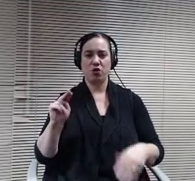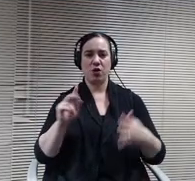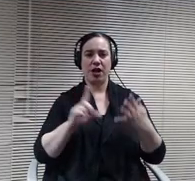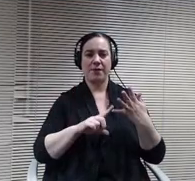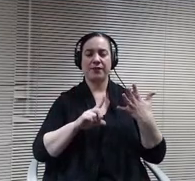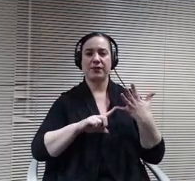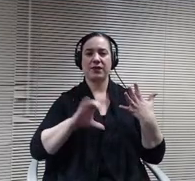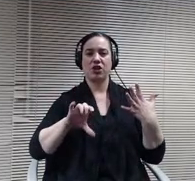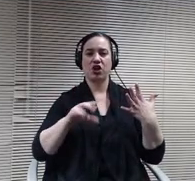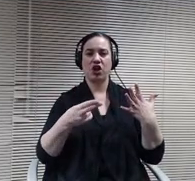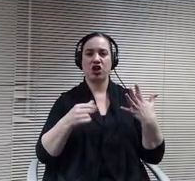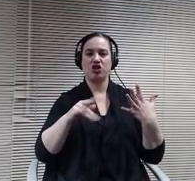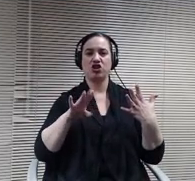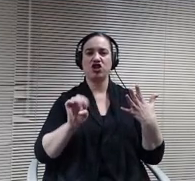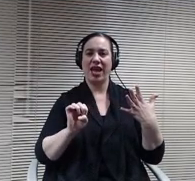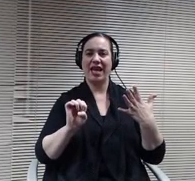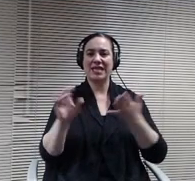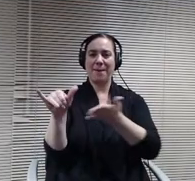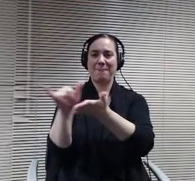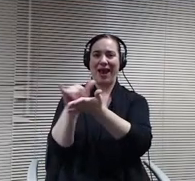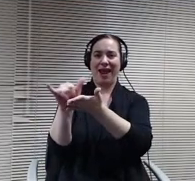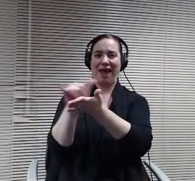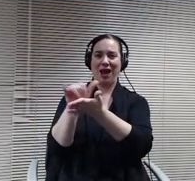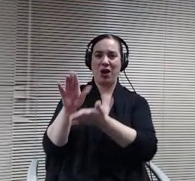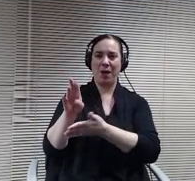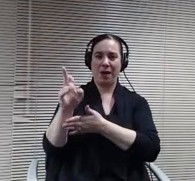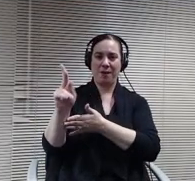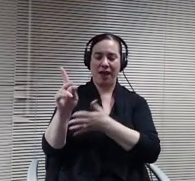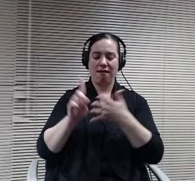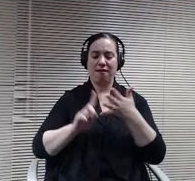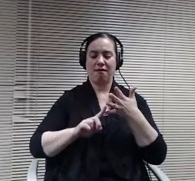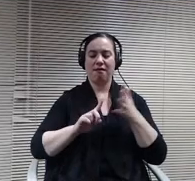Liquid Assets Fund, which is in Minneapolis Northland Trust